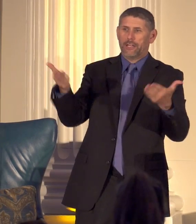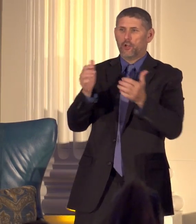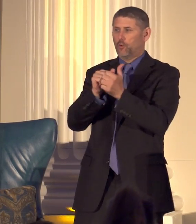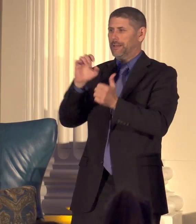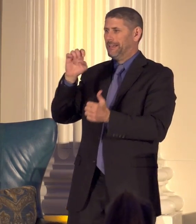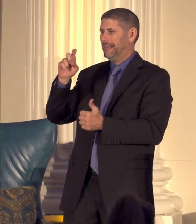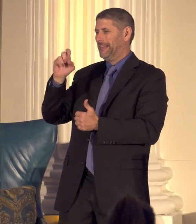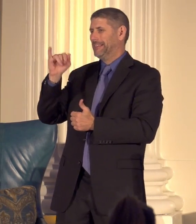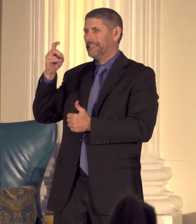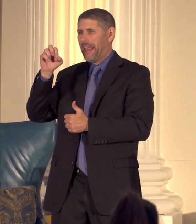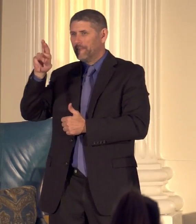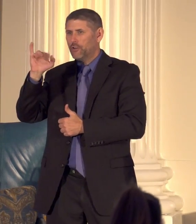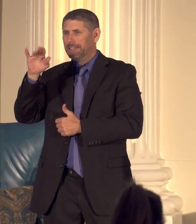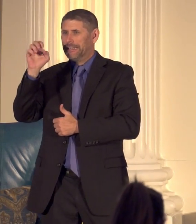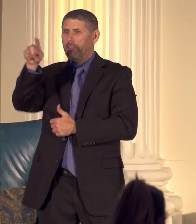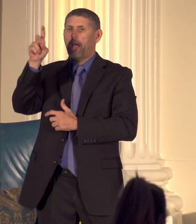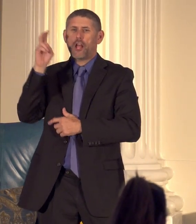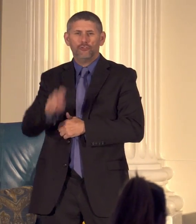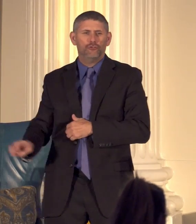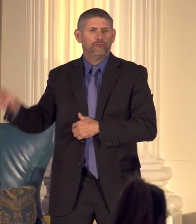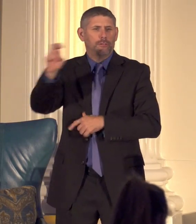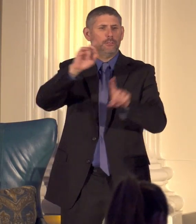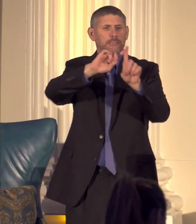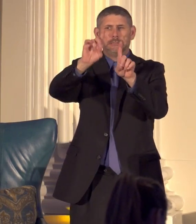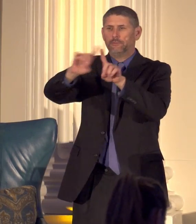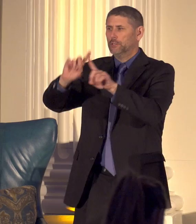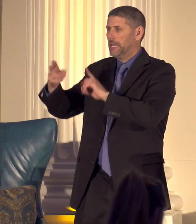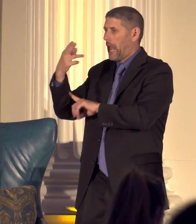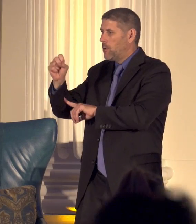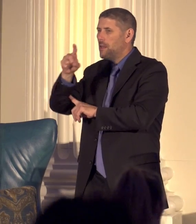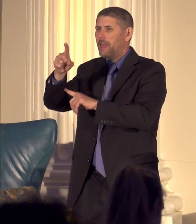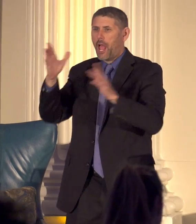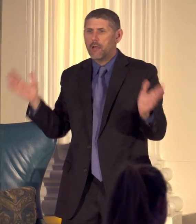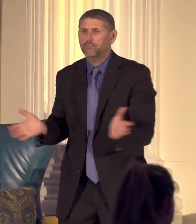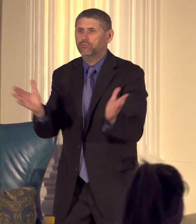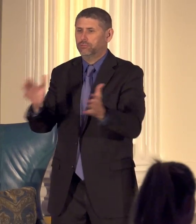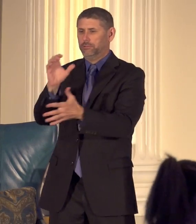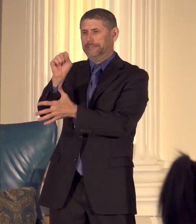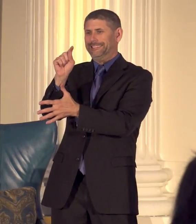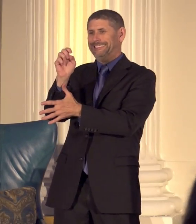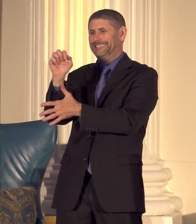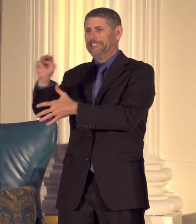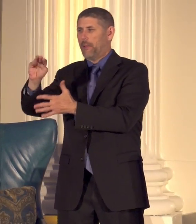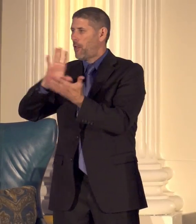around to other high schools and they also promote stem learning among women